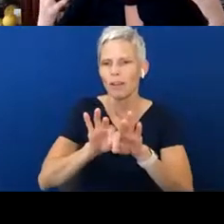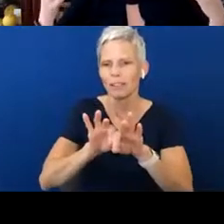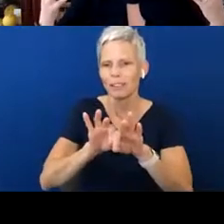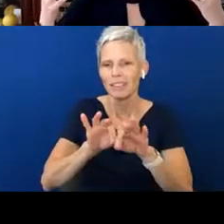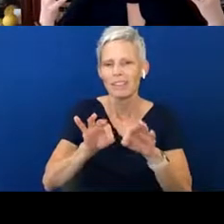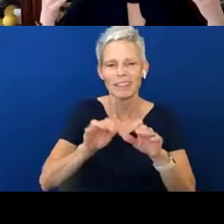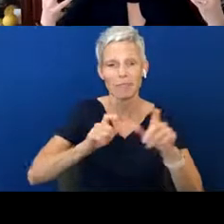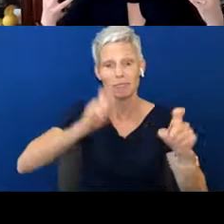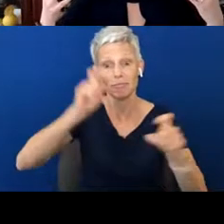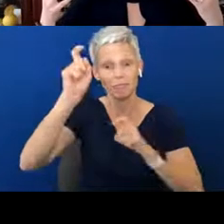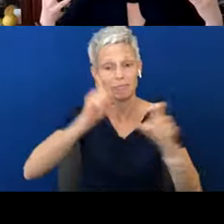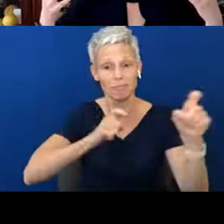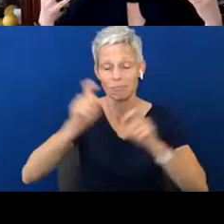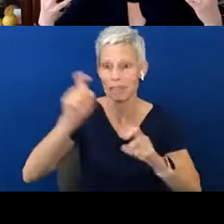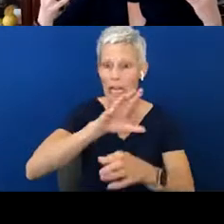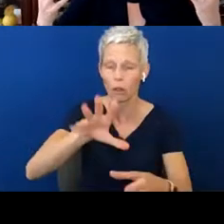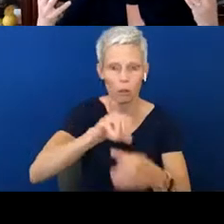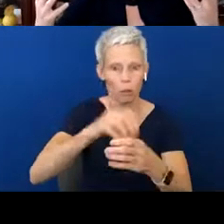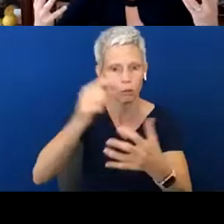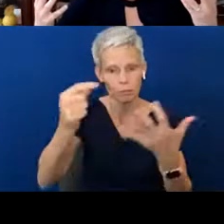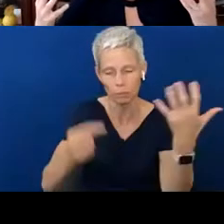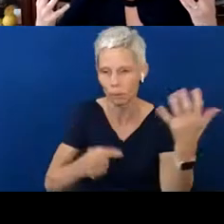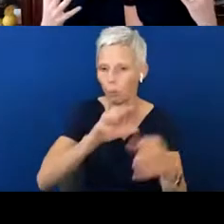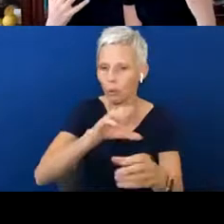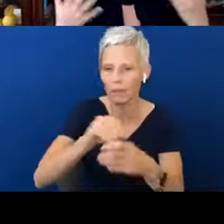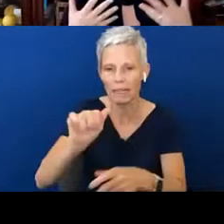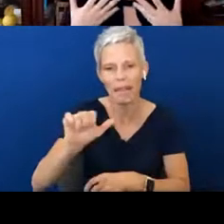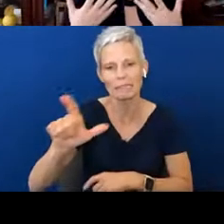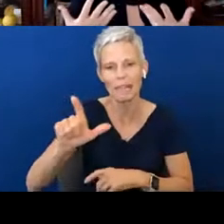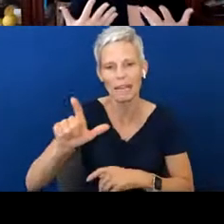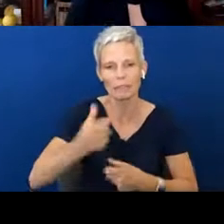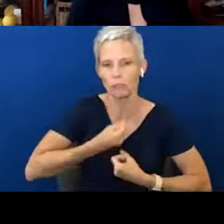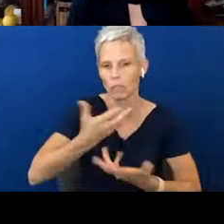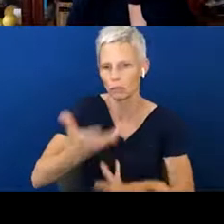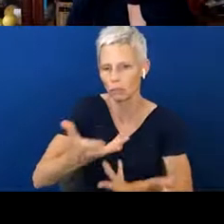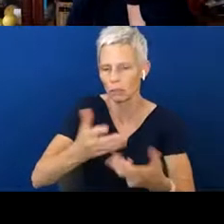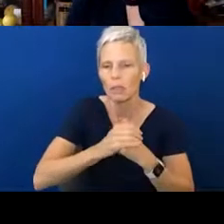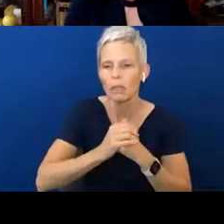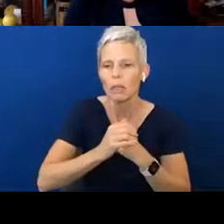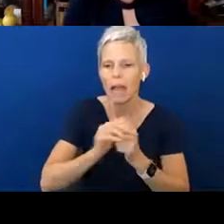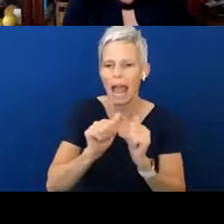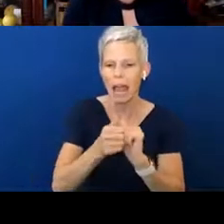dyna mic in ASL expression as well. So, how are we conveying our feelings and how are we